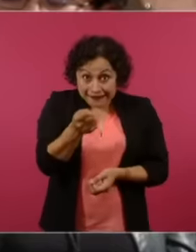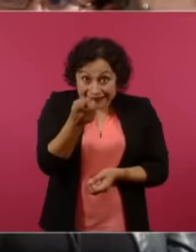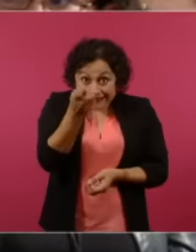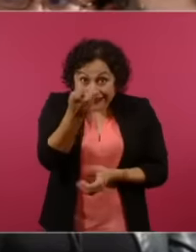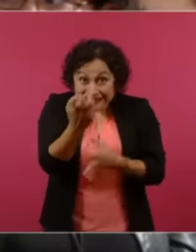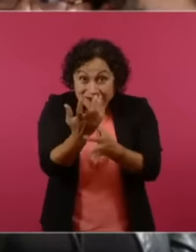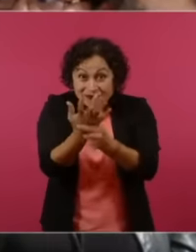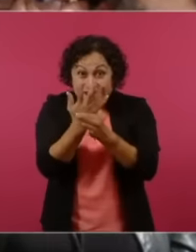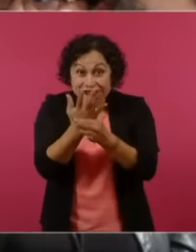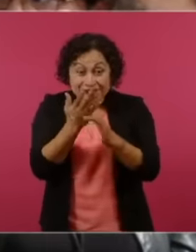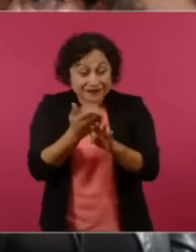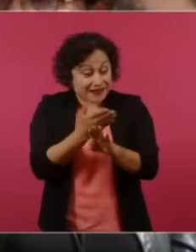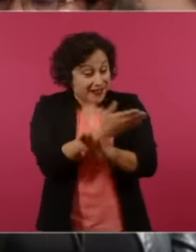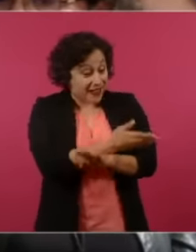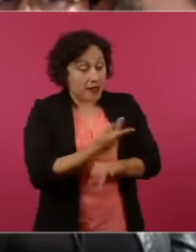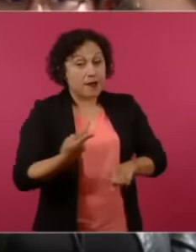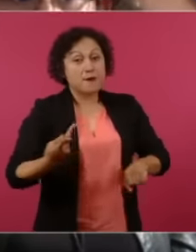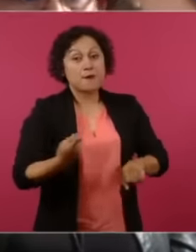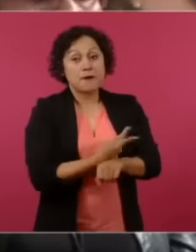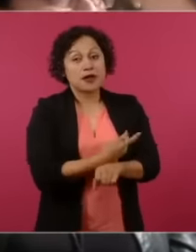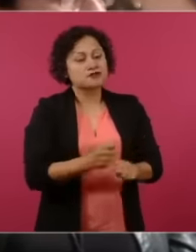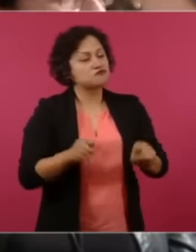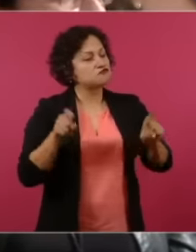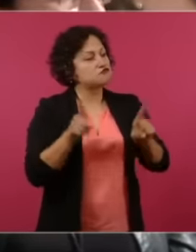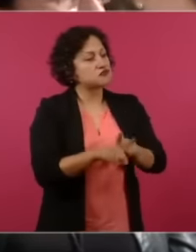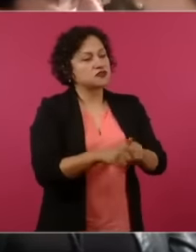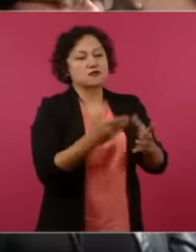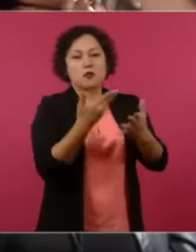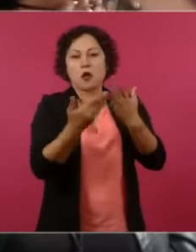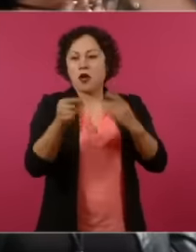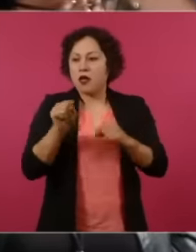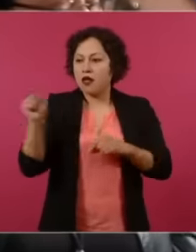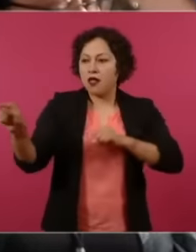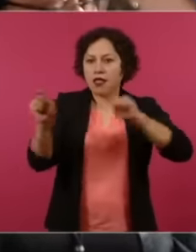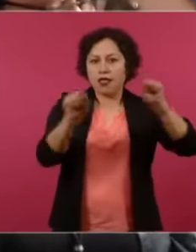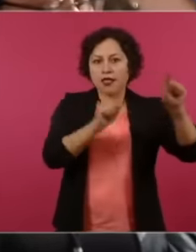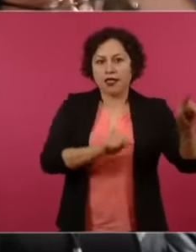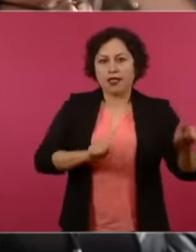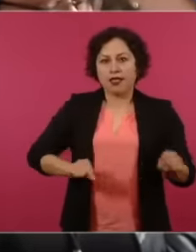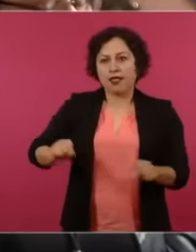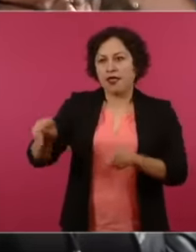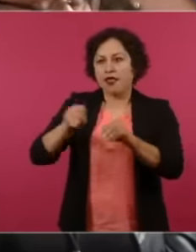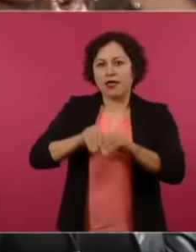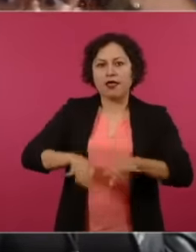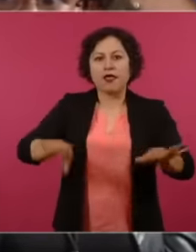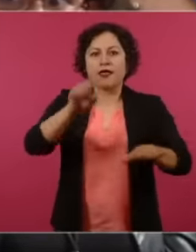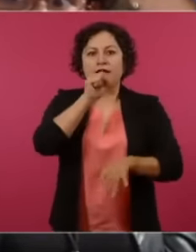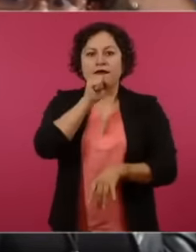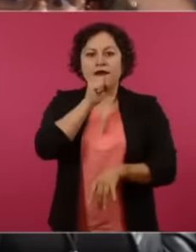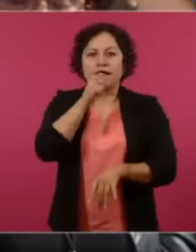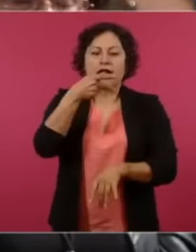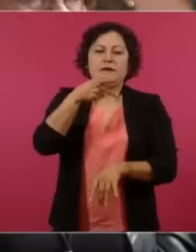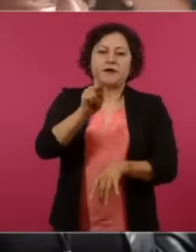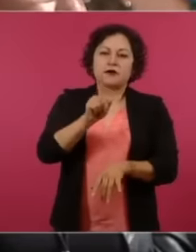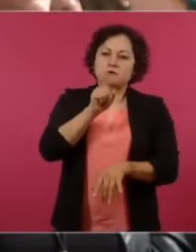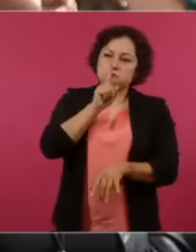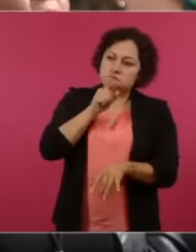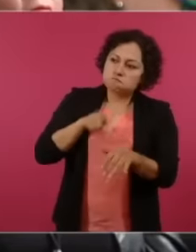and he tells him and I'll give you publicity and yes but well you know no you don't speak badly about me and you don't speak what